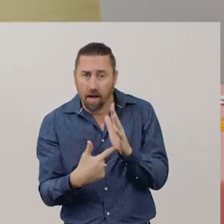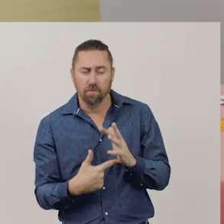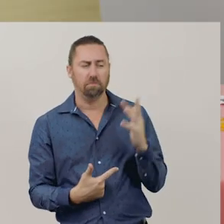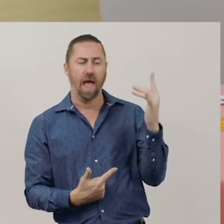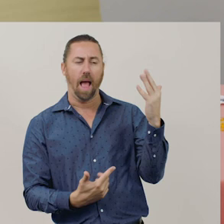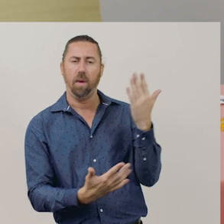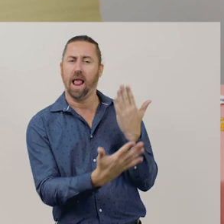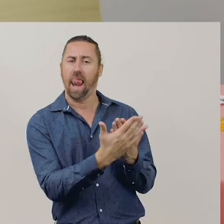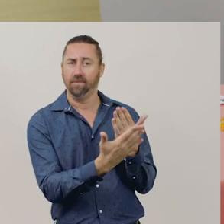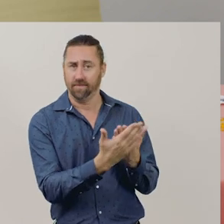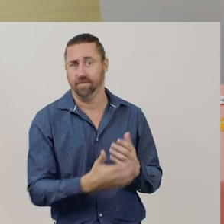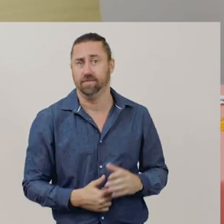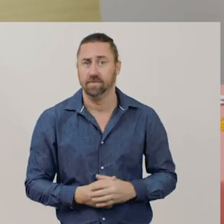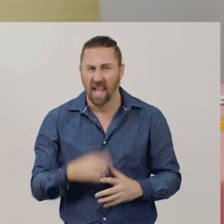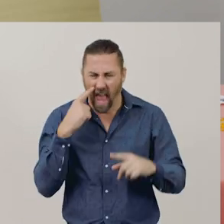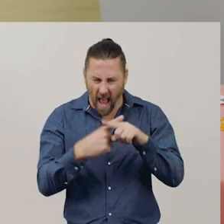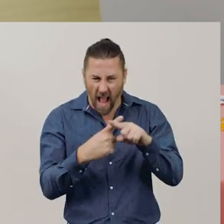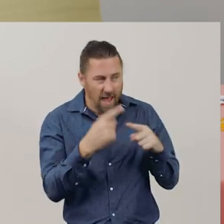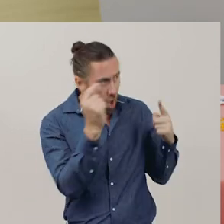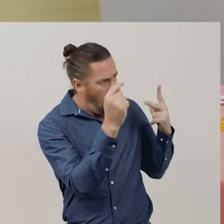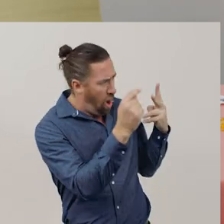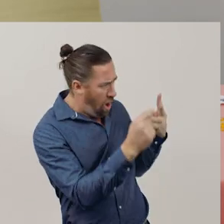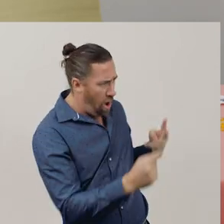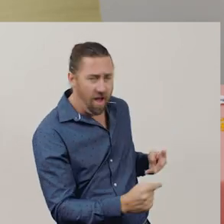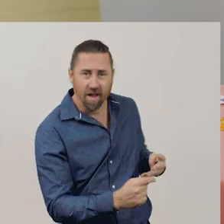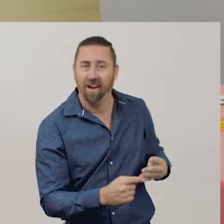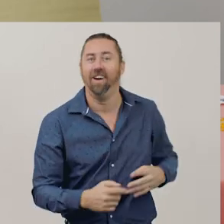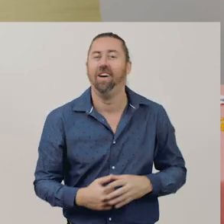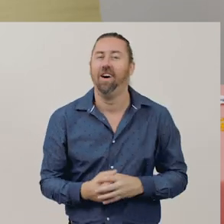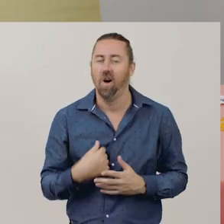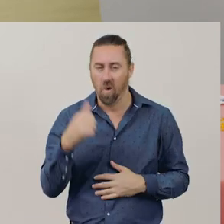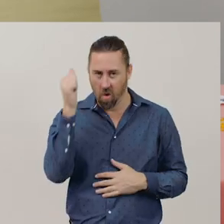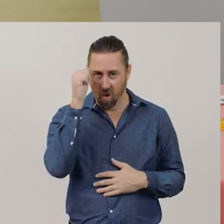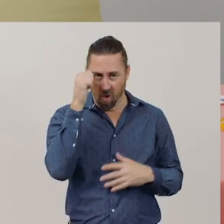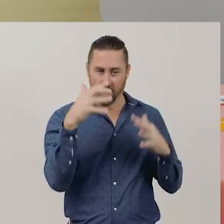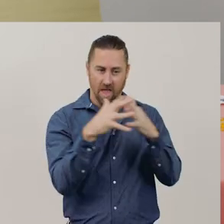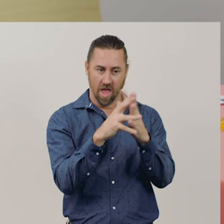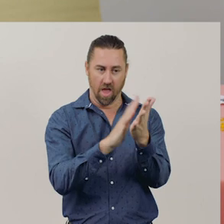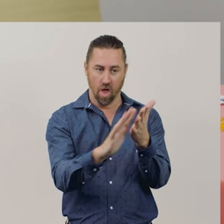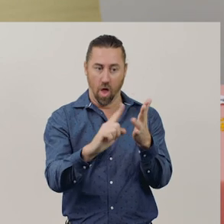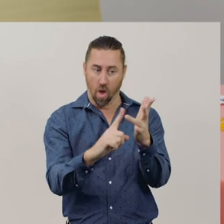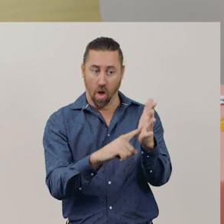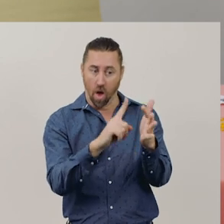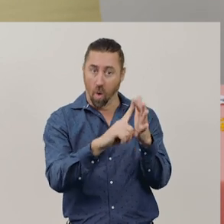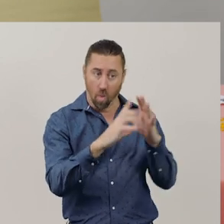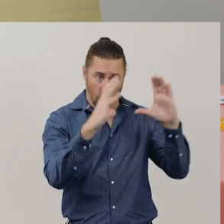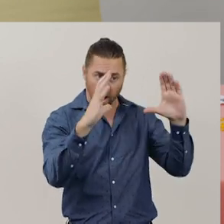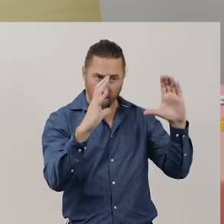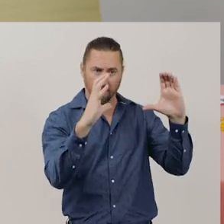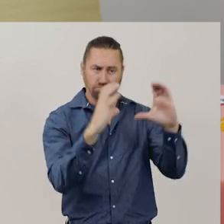These words and phrases help us to identify that we are making a whole amount smaller.